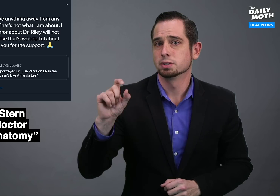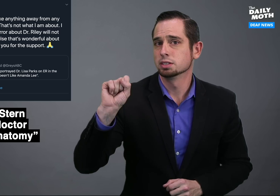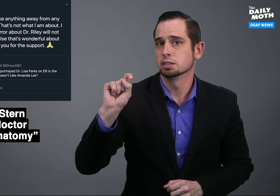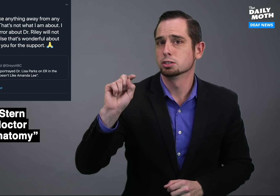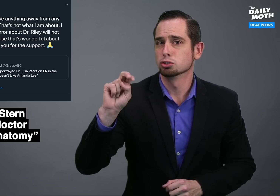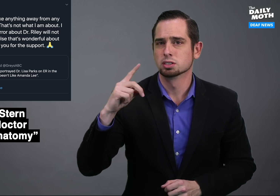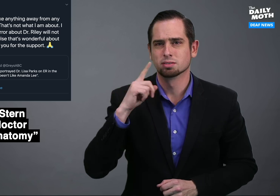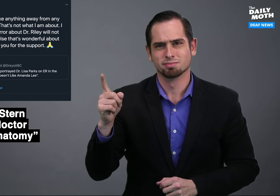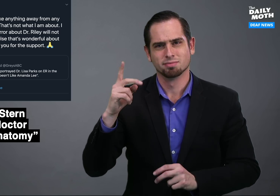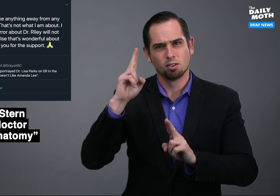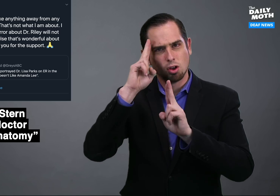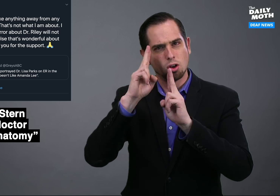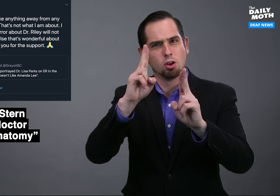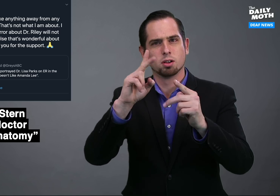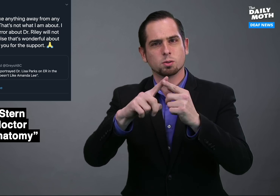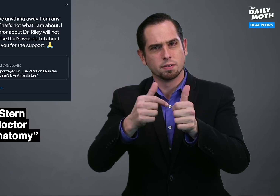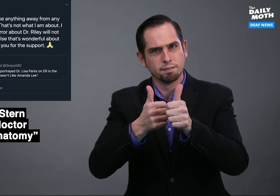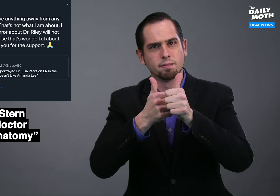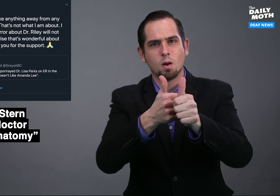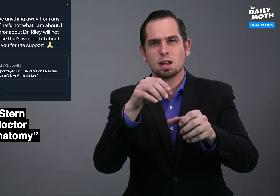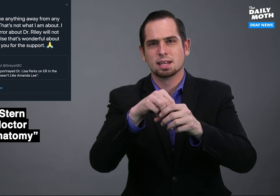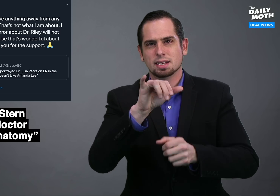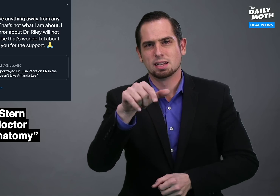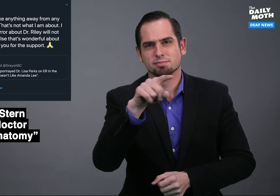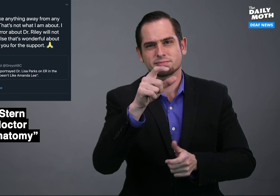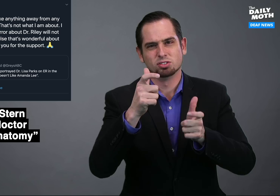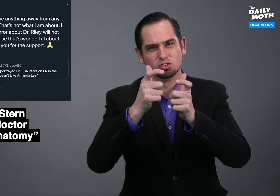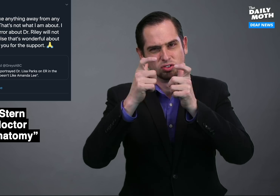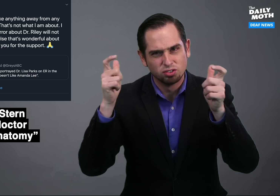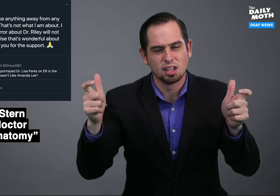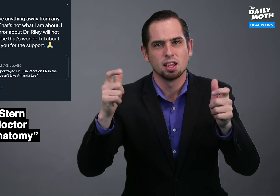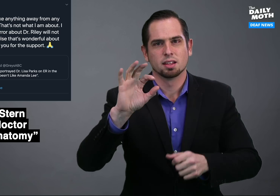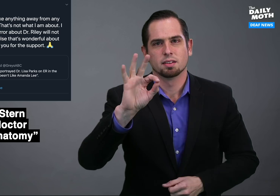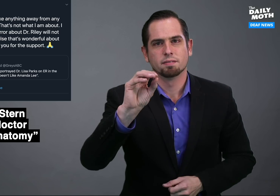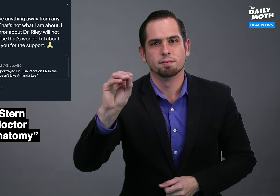Stern said she is honored "to follow in these giant